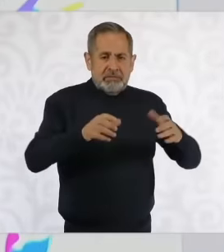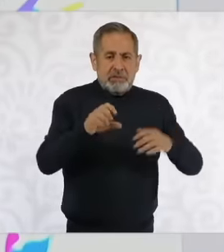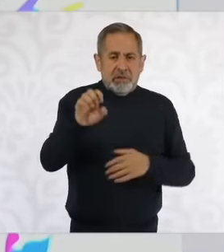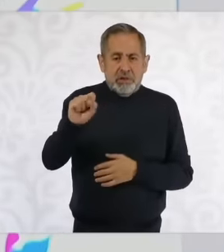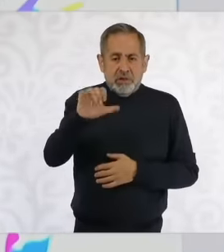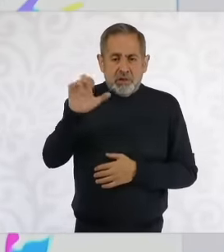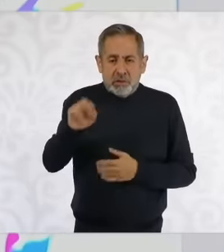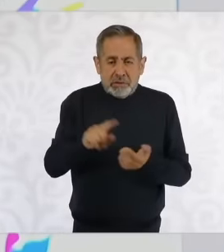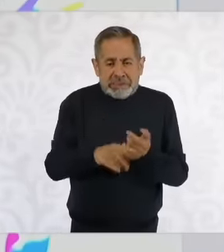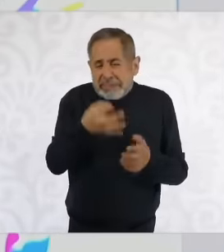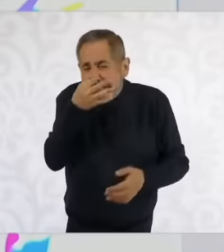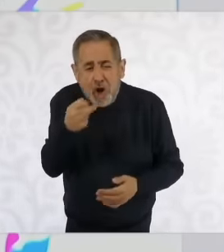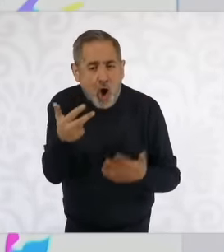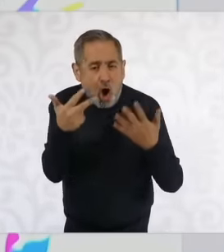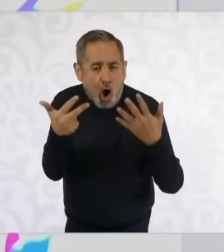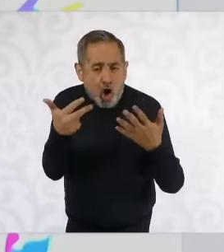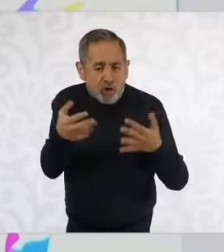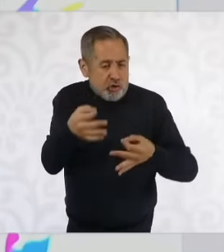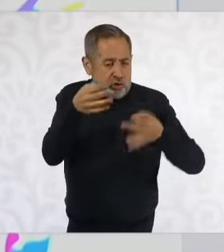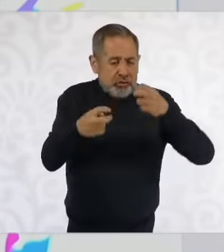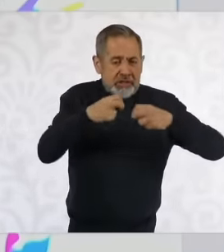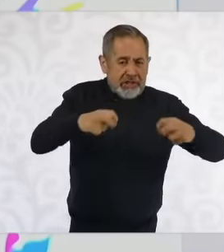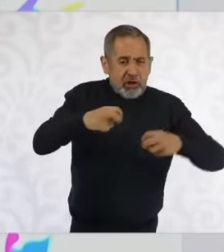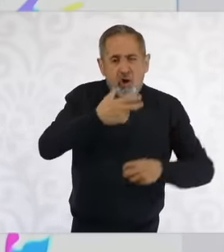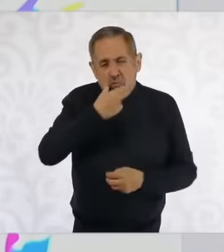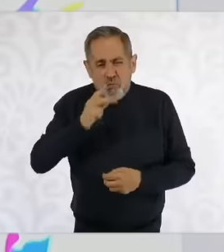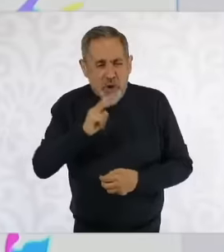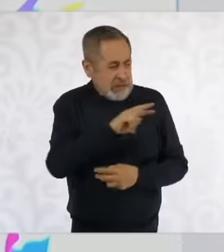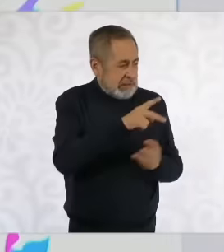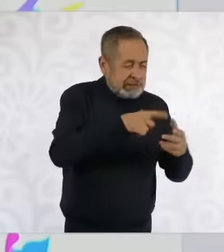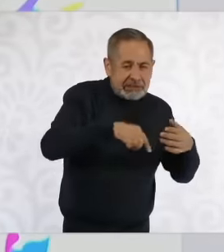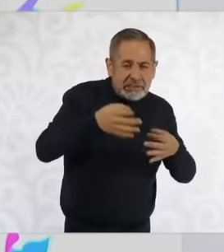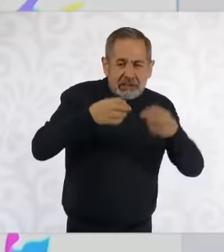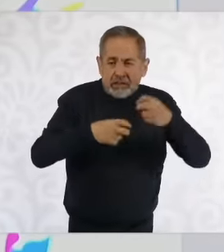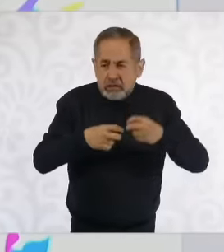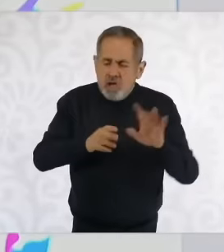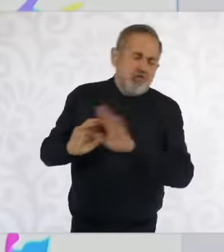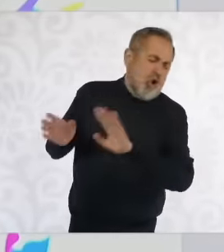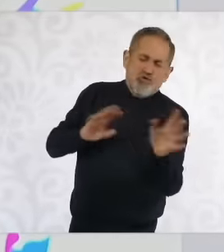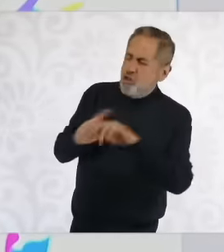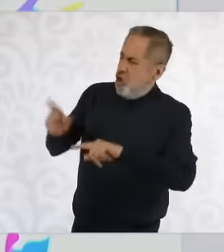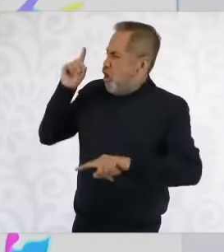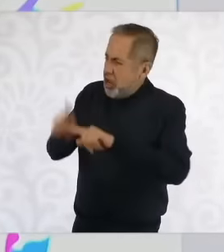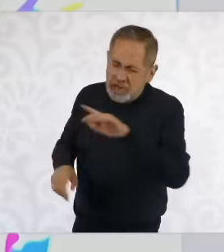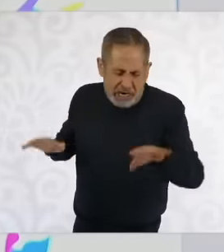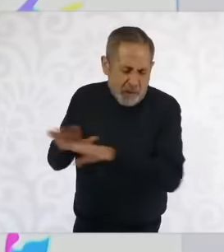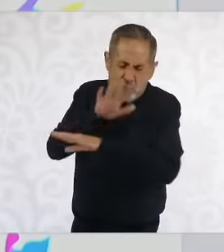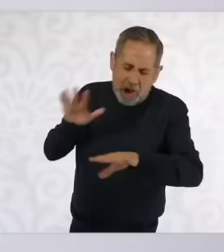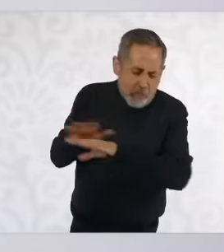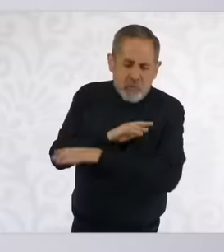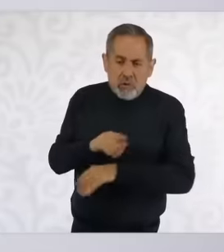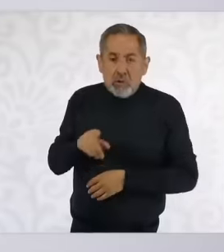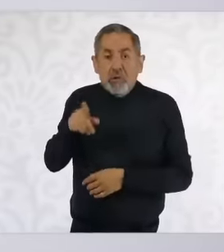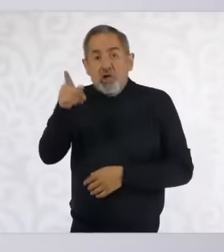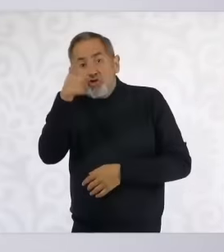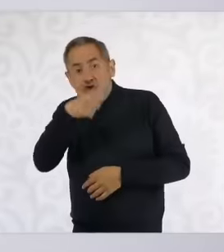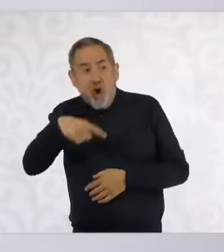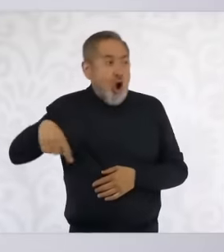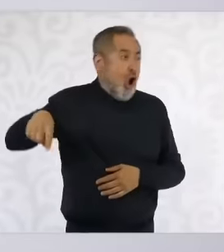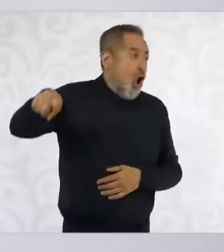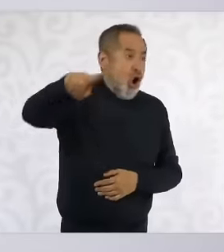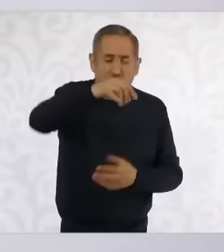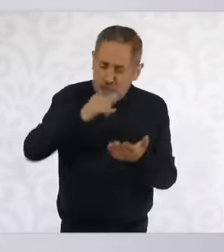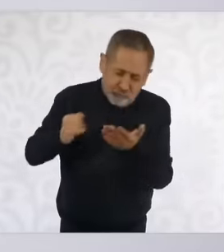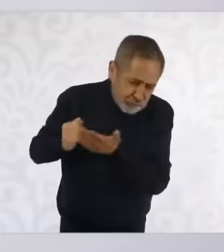ministers wants to change what it decided the people of Mexico, what